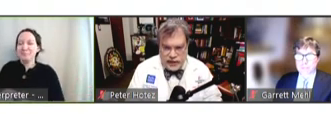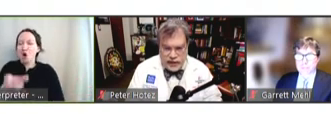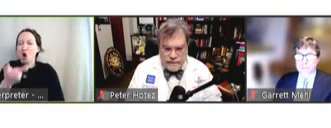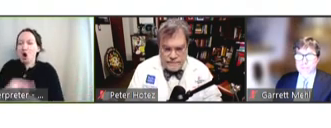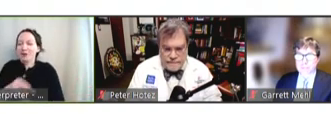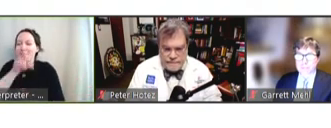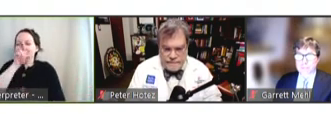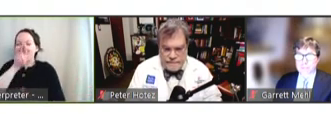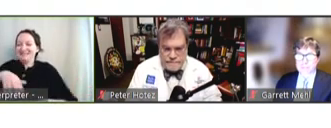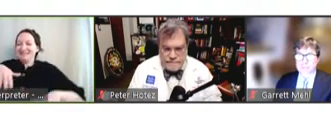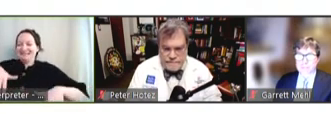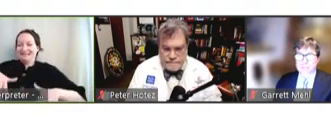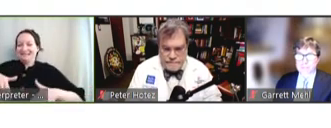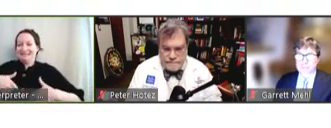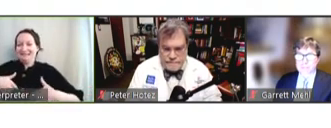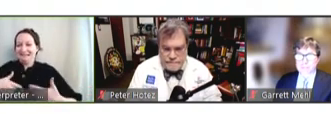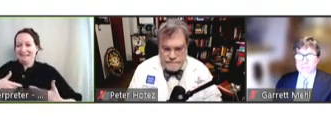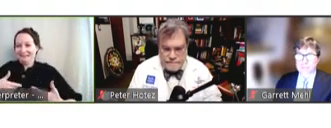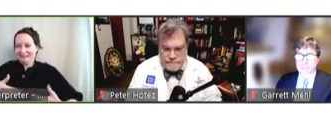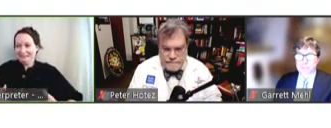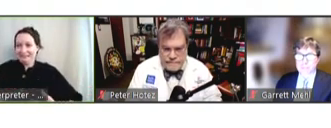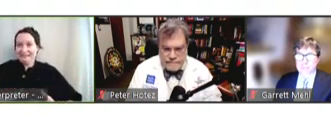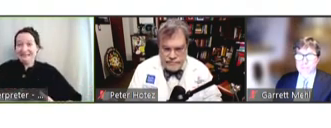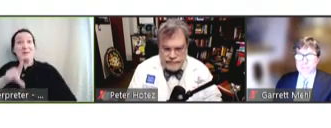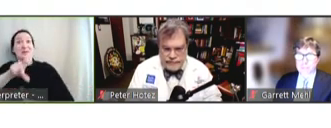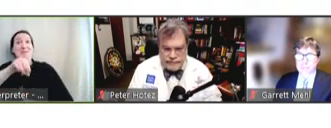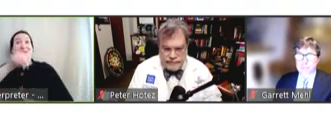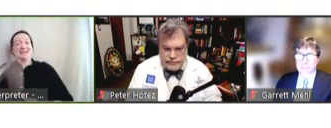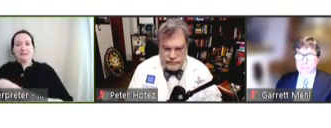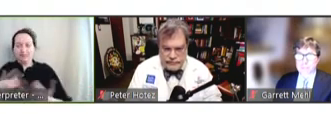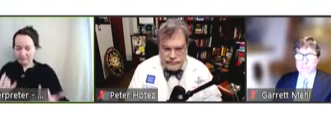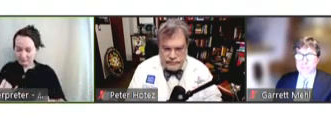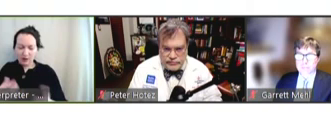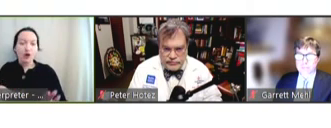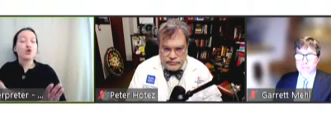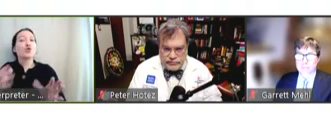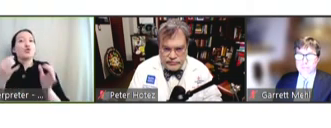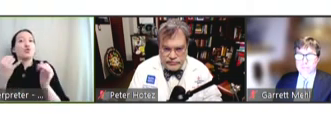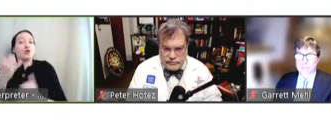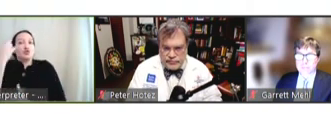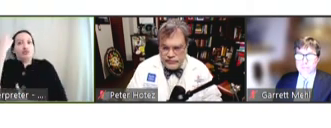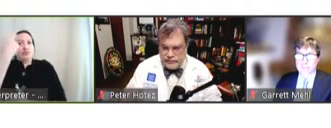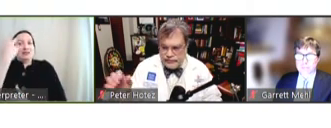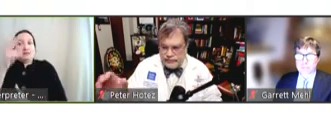to with any degree of certainty. At present, the reasons we are seeing for the disruptions